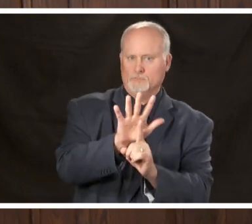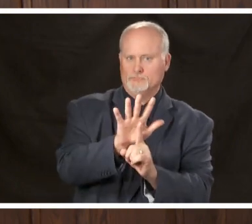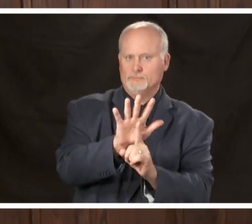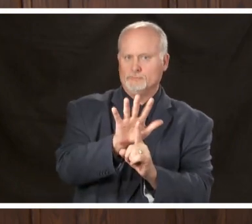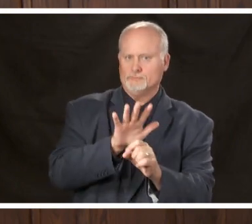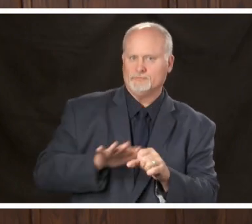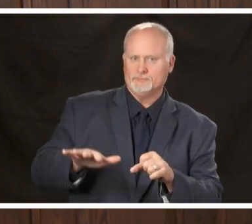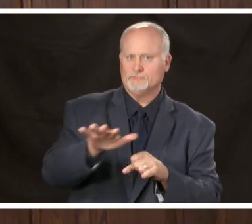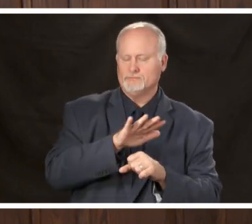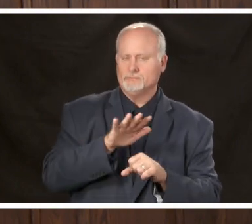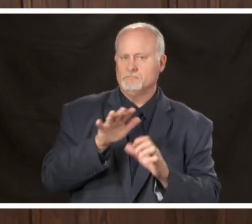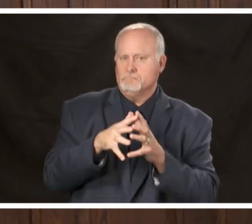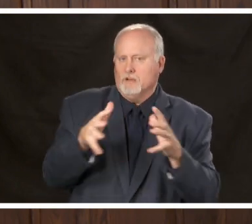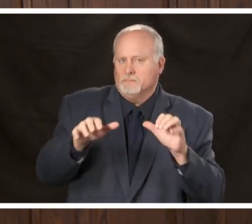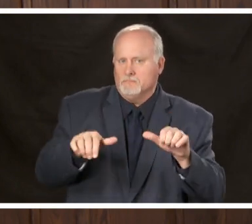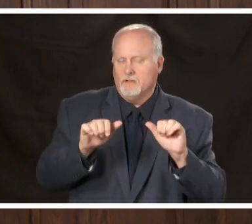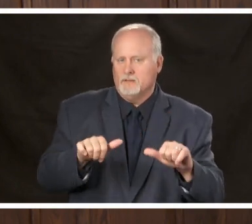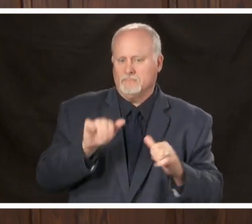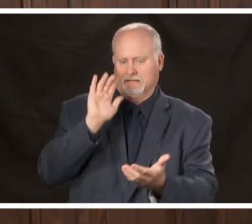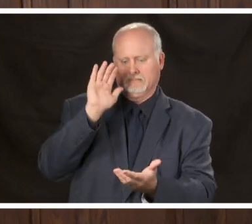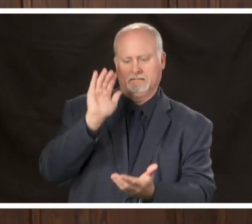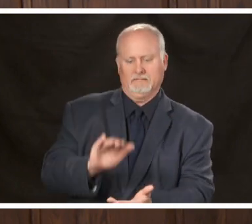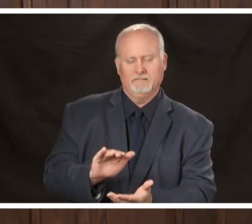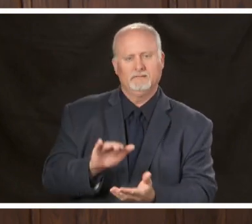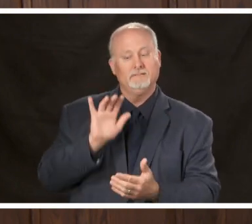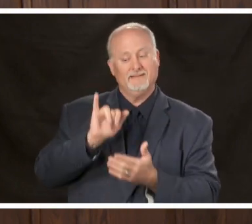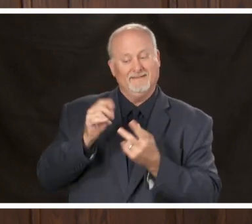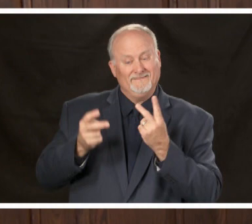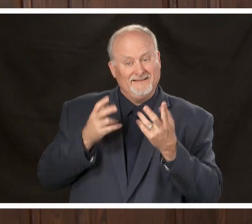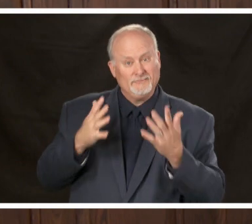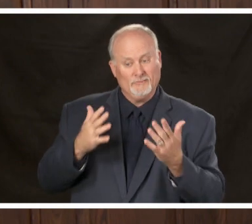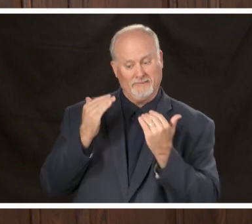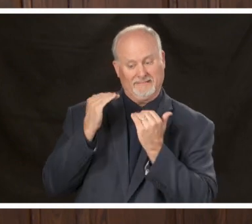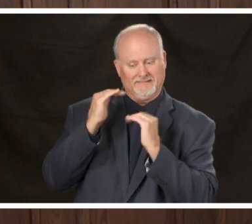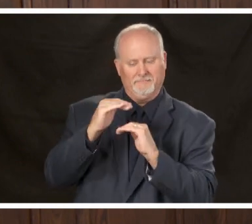understand that these visitor restrictions will remain in place we